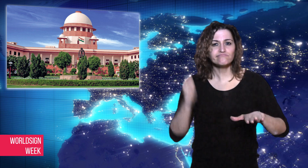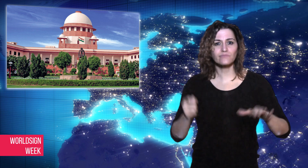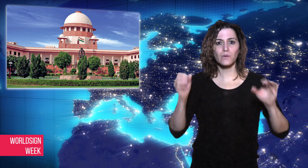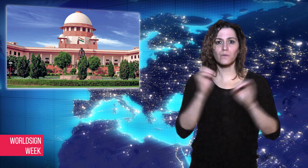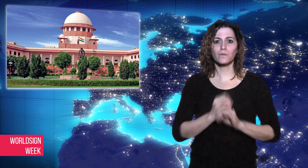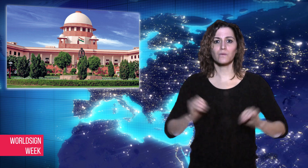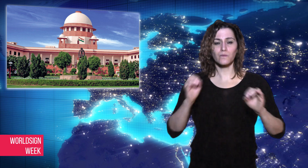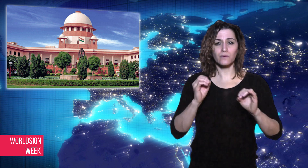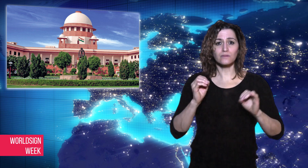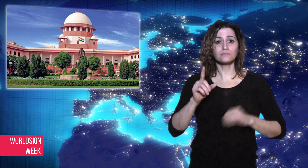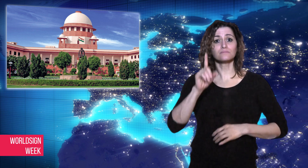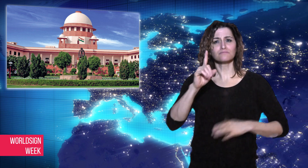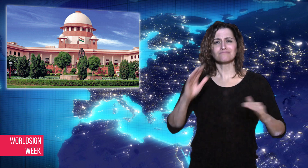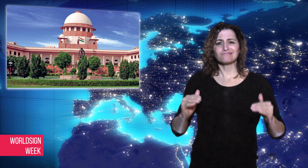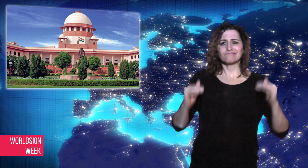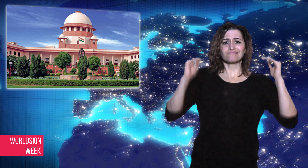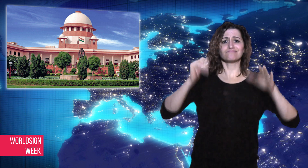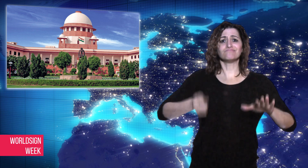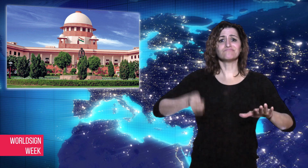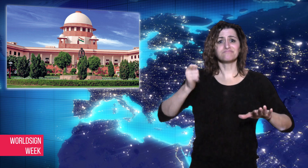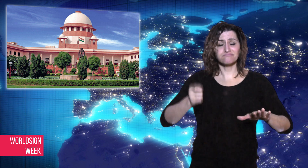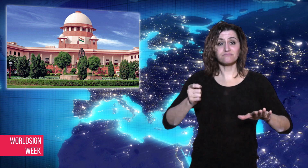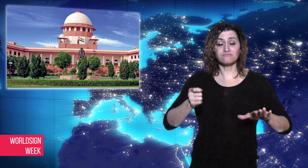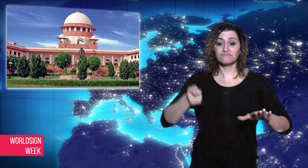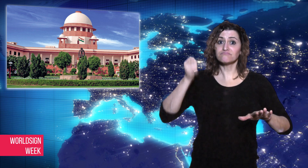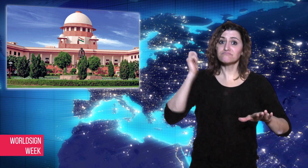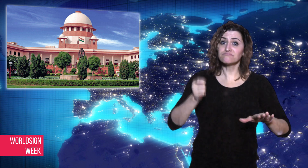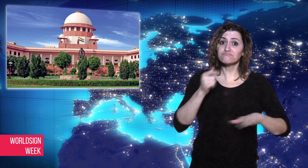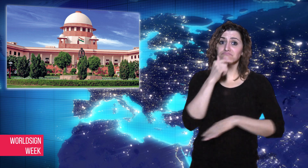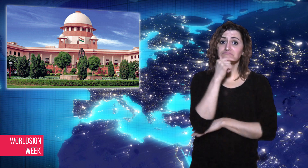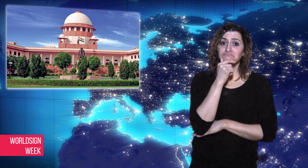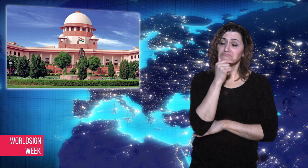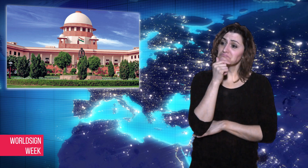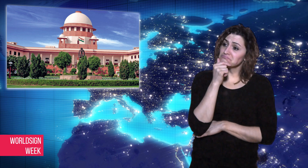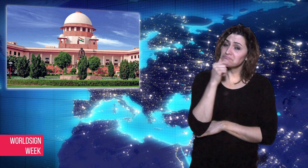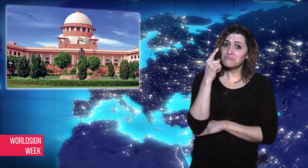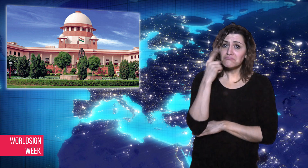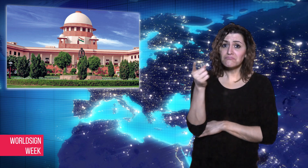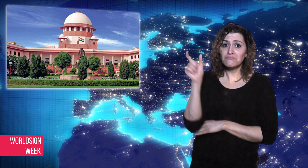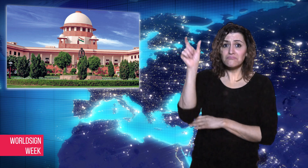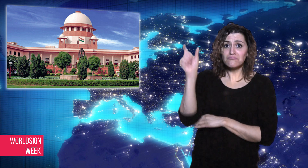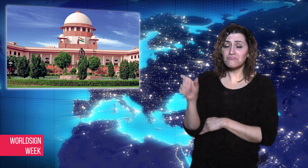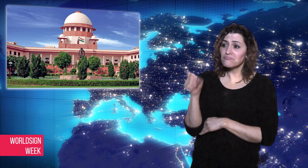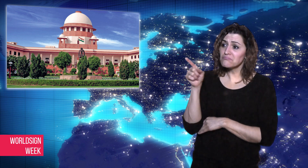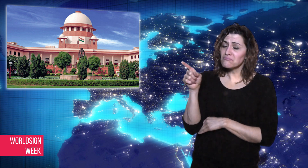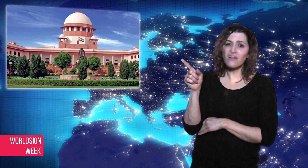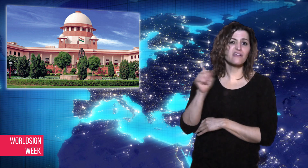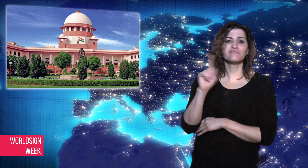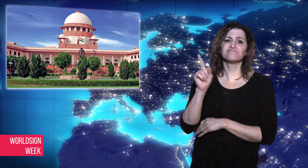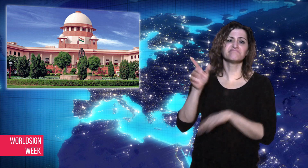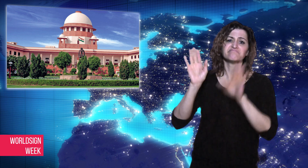gives stronger for future cases, the